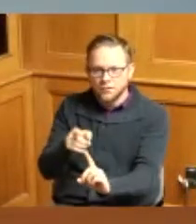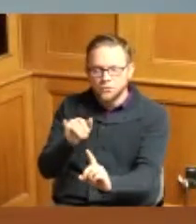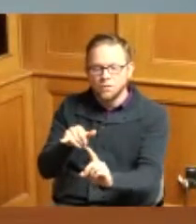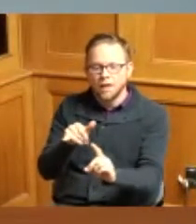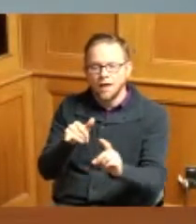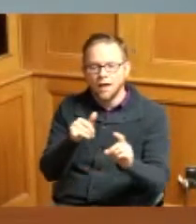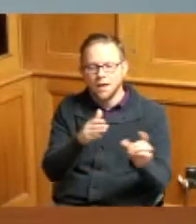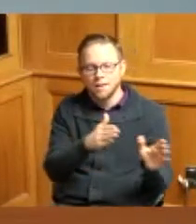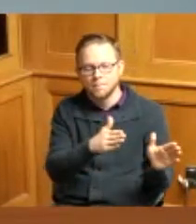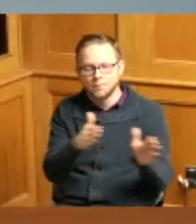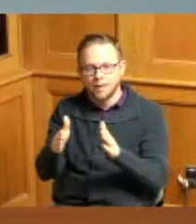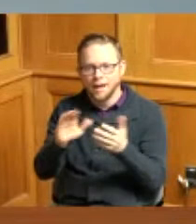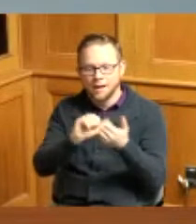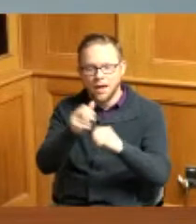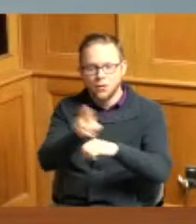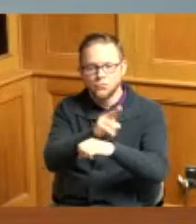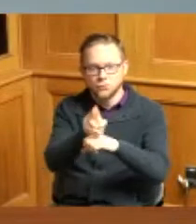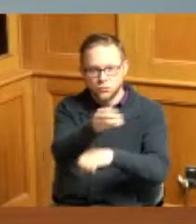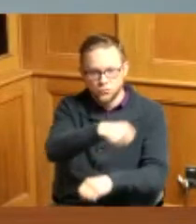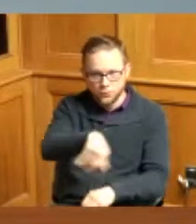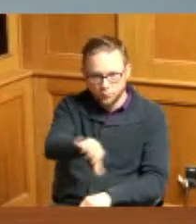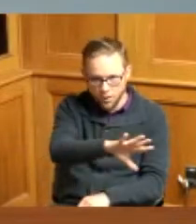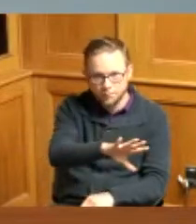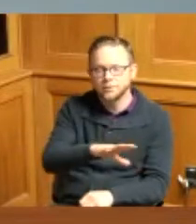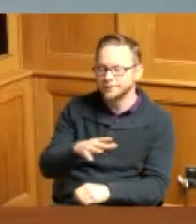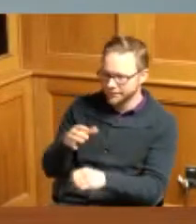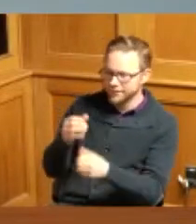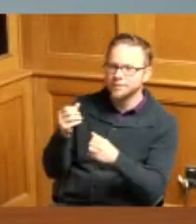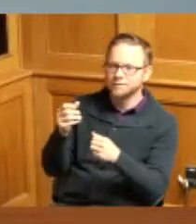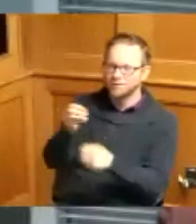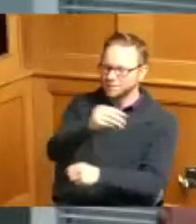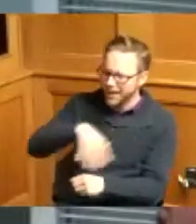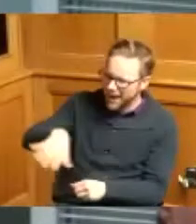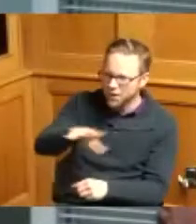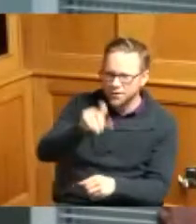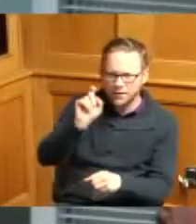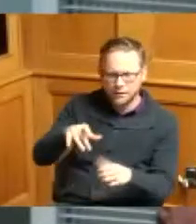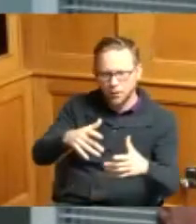the property the amount of area that they need to to put the bees up the hives they're looking to